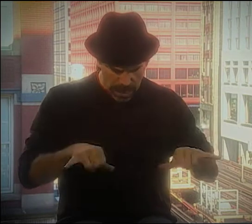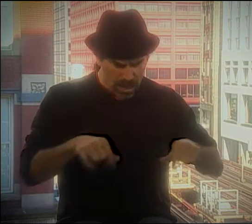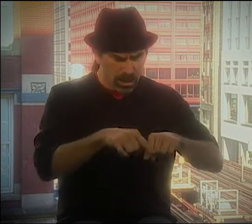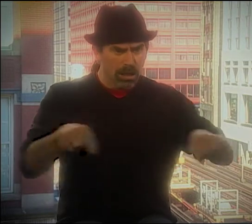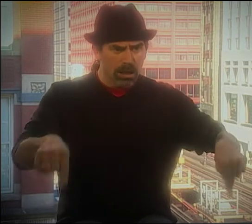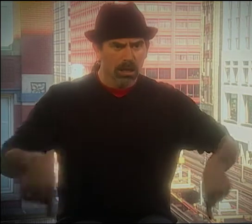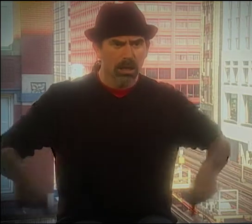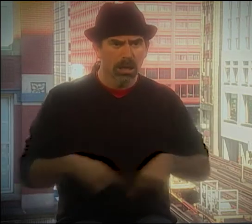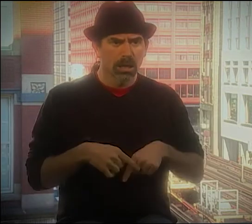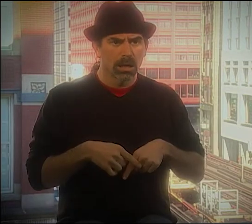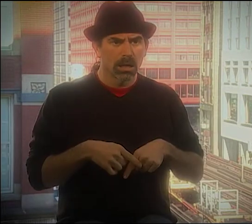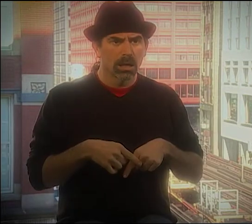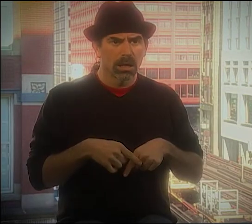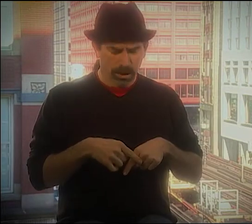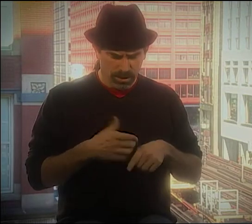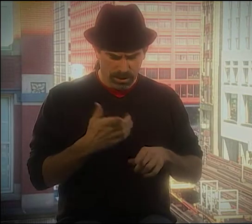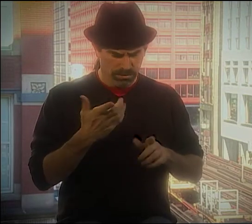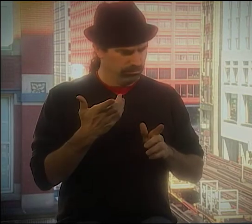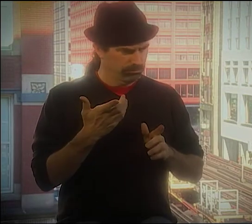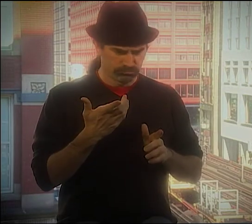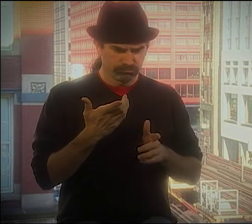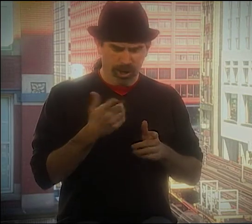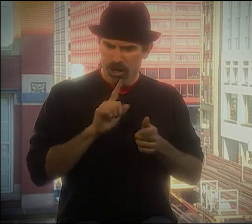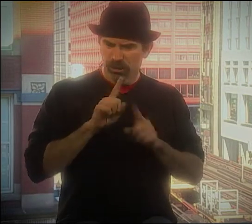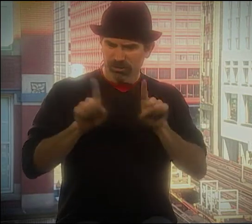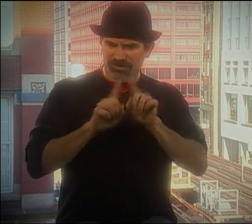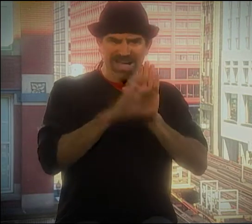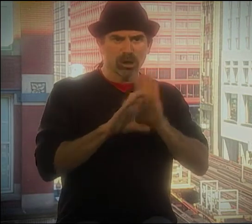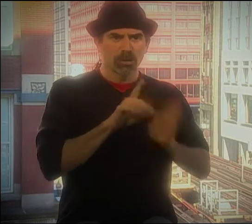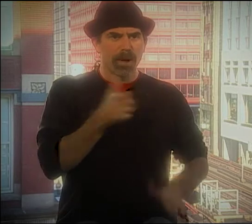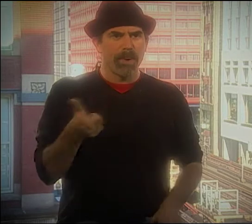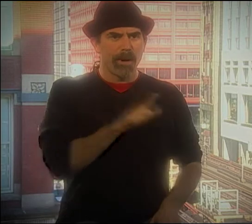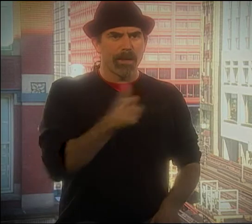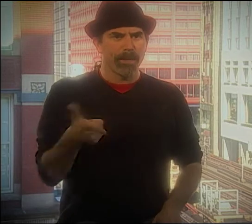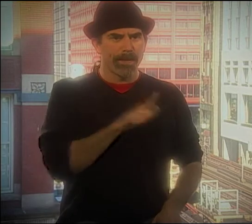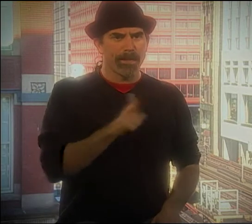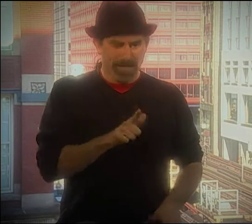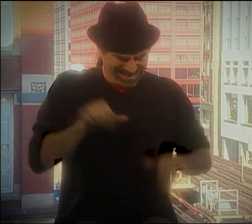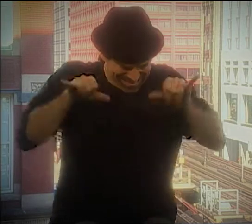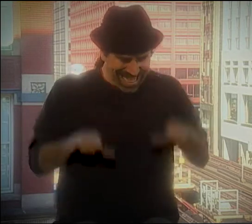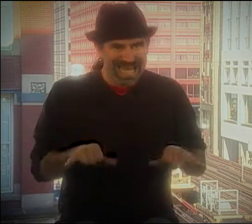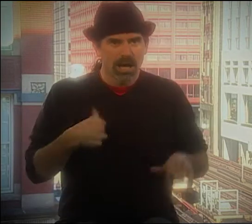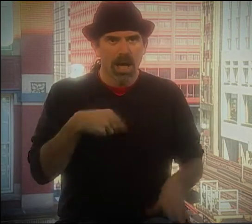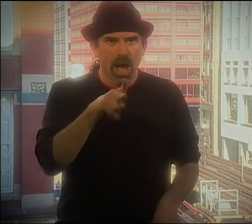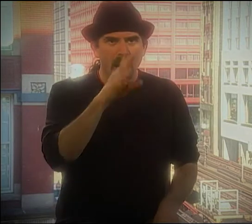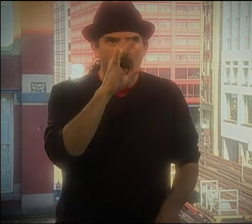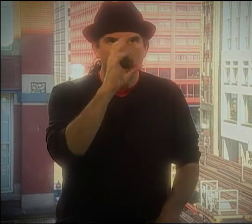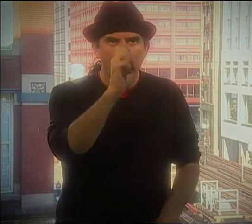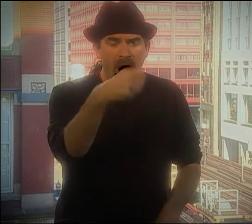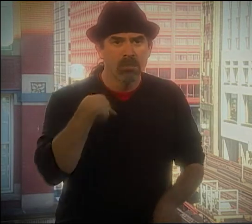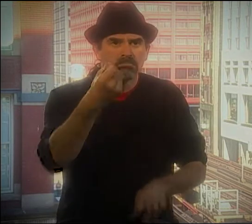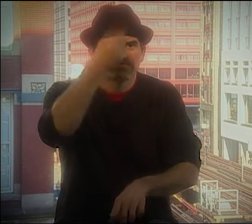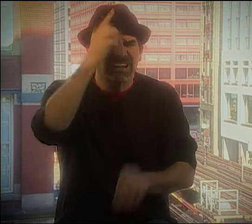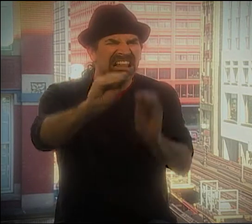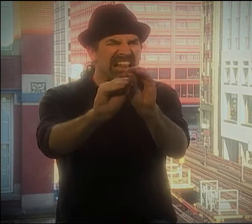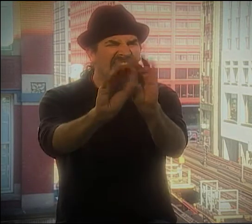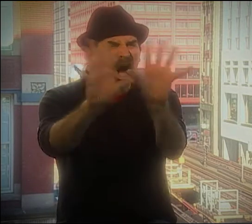AND I WENT, "LOOK AT THIS. HE'S STAYING ALL IN ONE PLACE. "BUT THERE'S DIFFERENT CHARACTERS HAPPENING ALL IN THIS ONE SPACE."